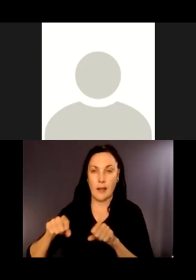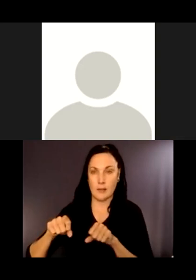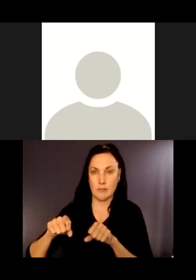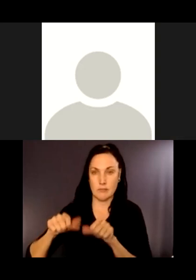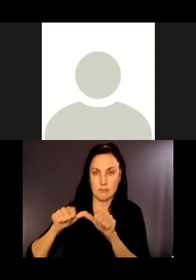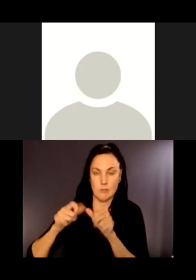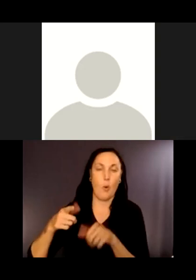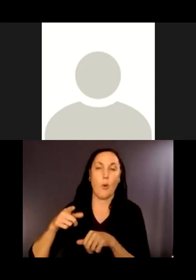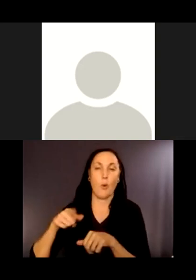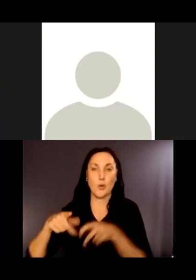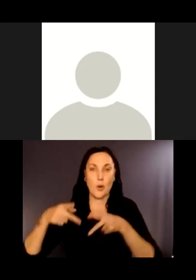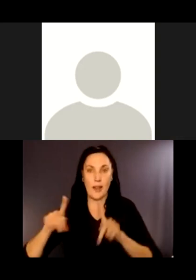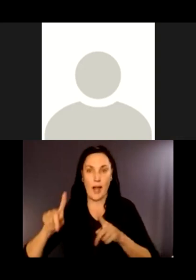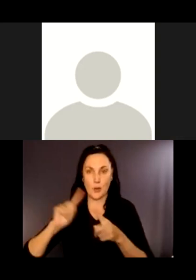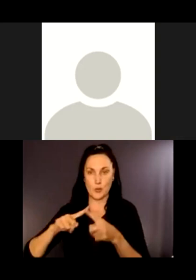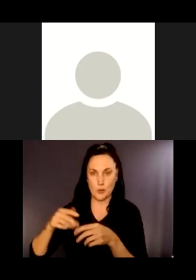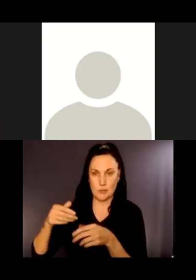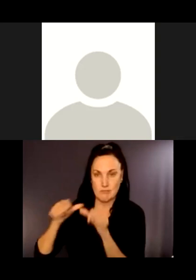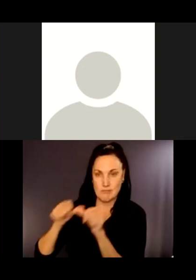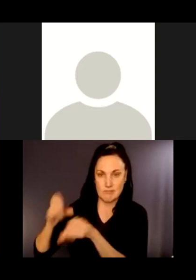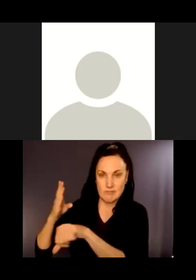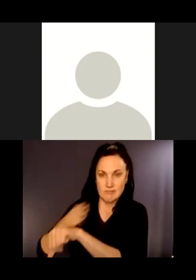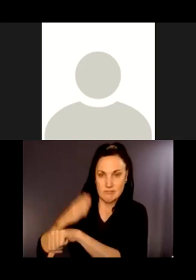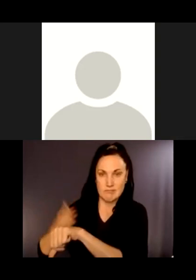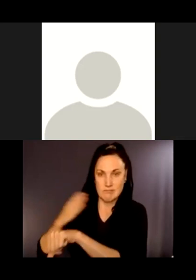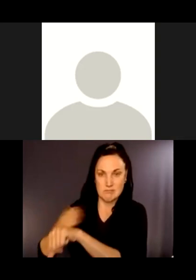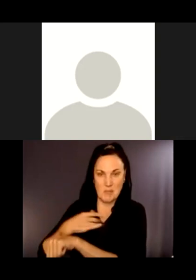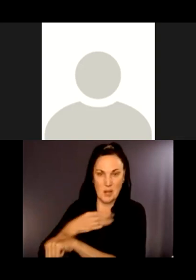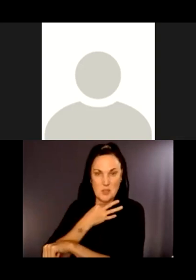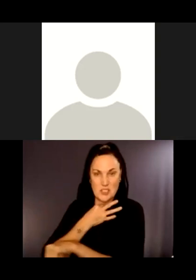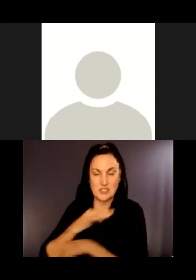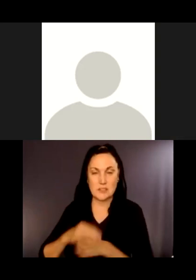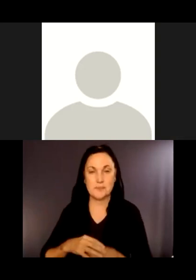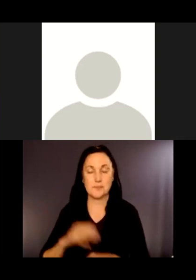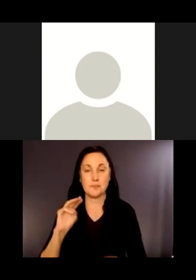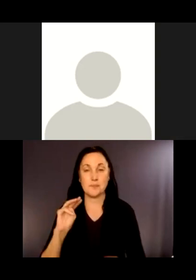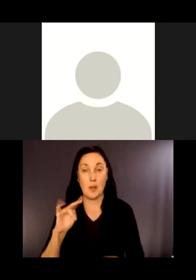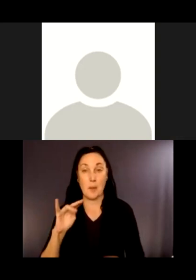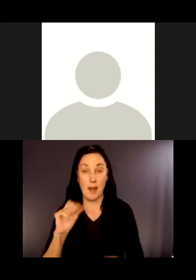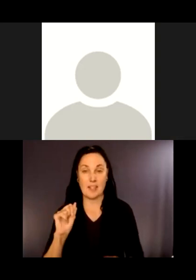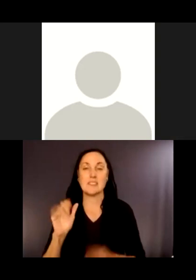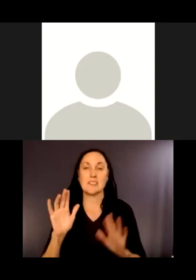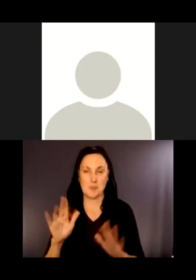That is an excellent question. It's also a good idea for me to promote our online open house,